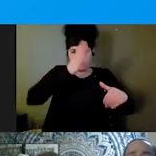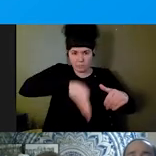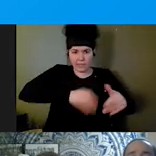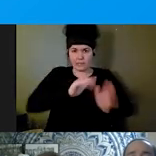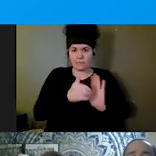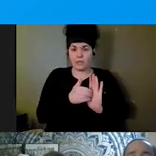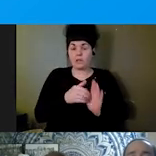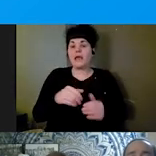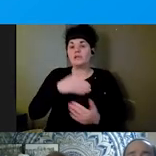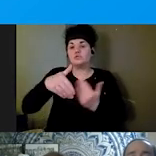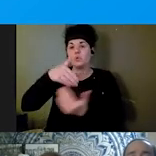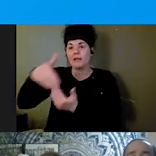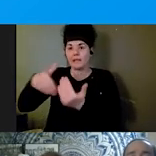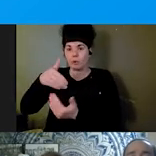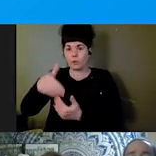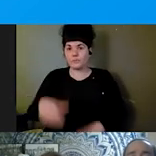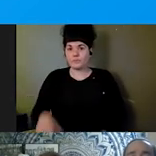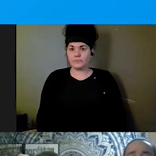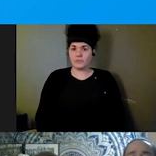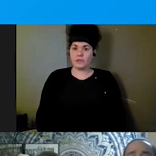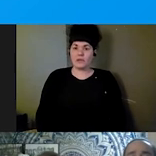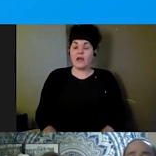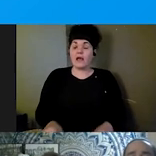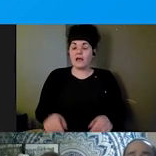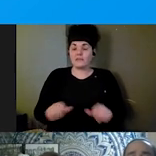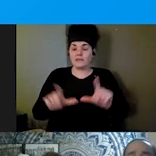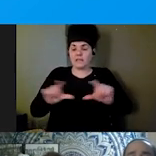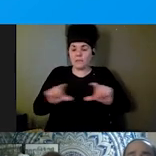the bottom of the slide is The Partnership's website,